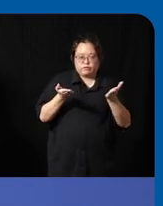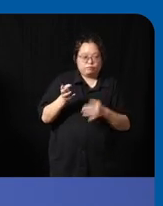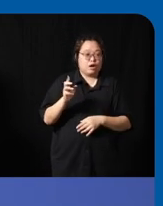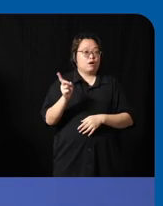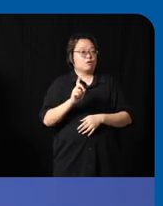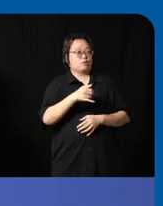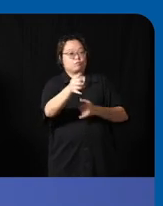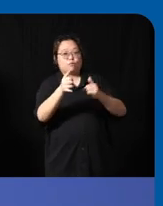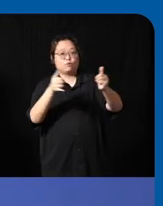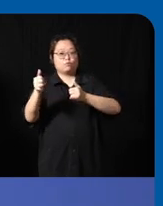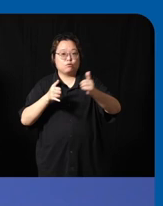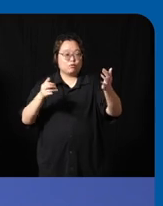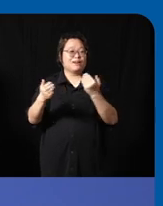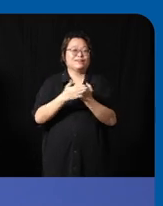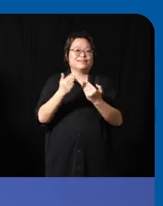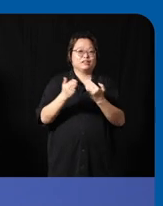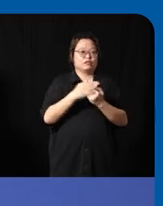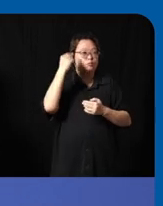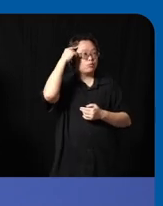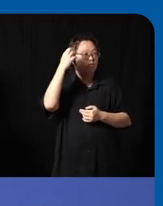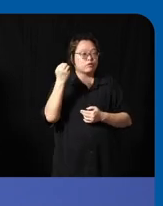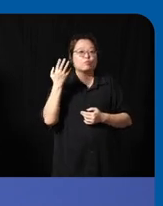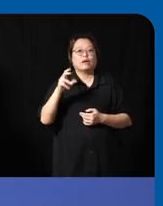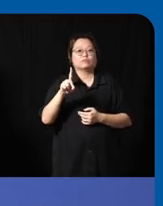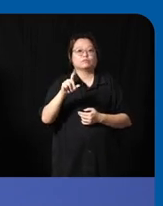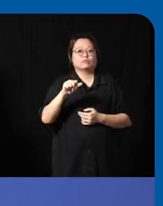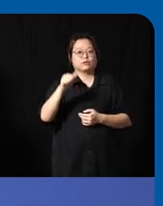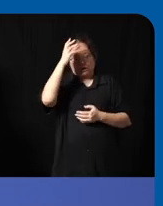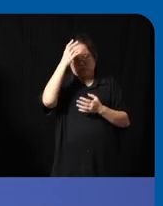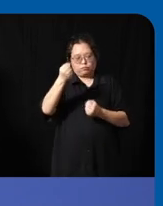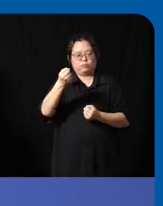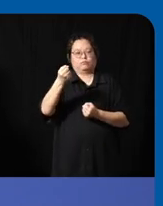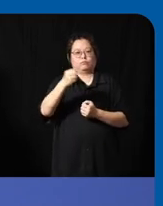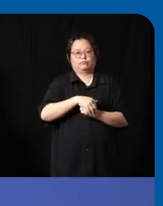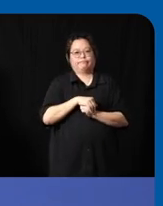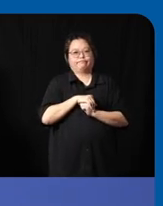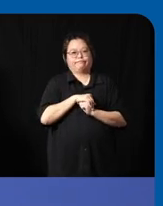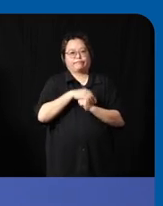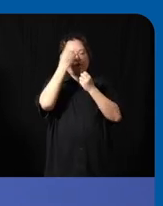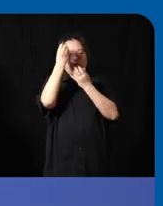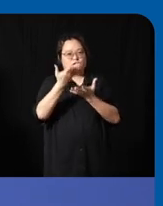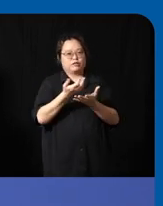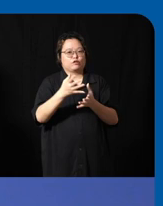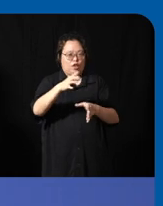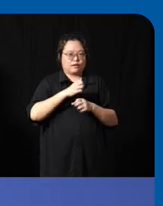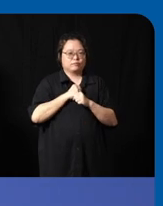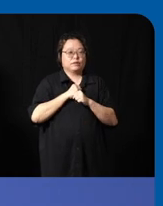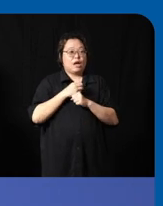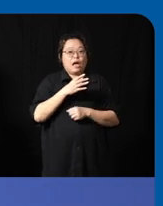because of the data and from our reflection is that um collaboration is so important so